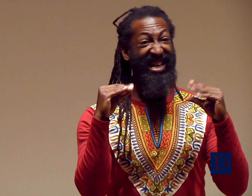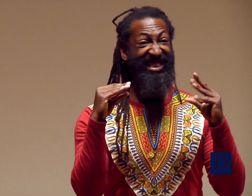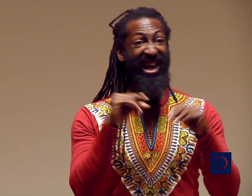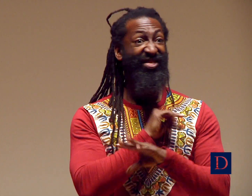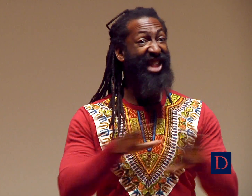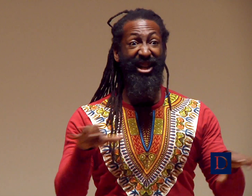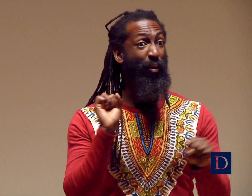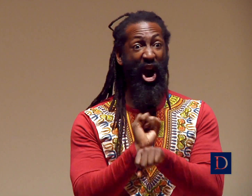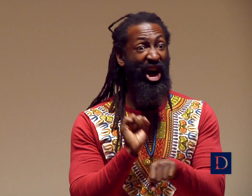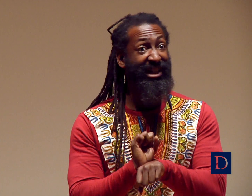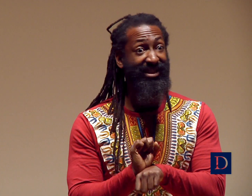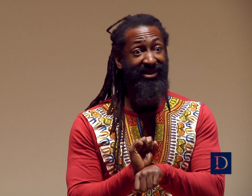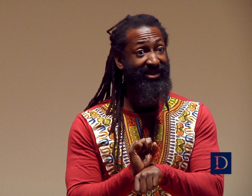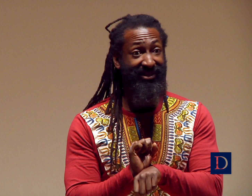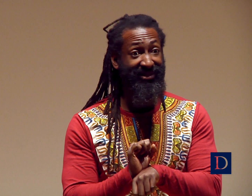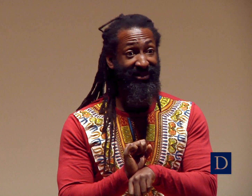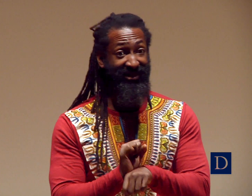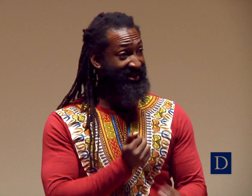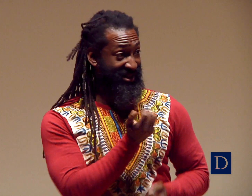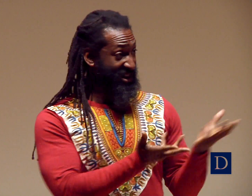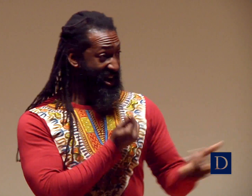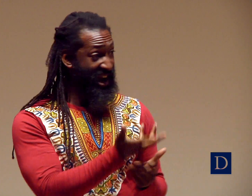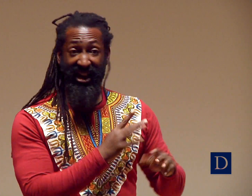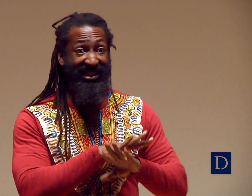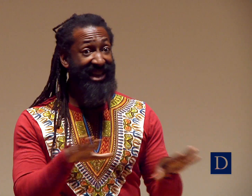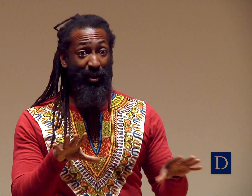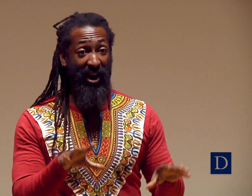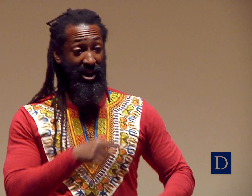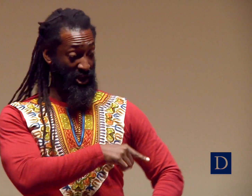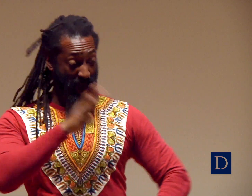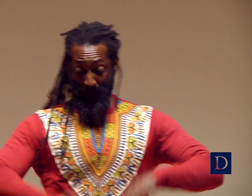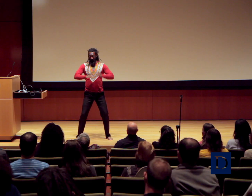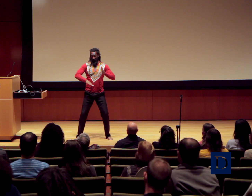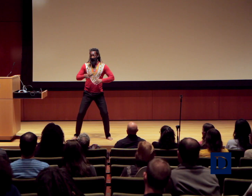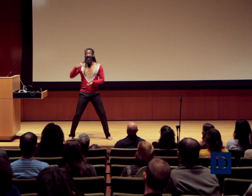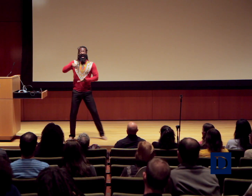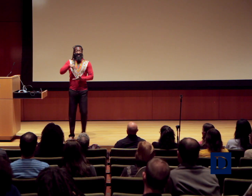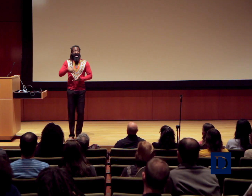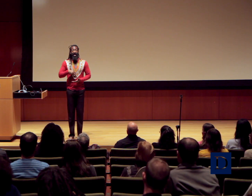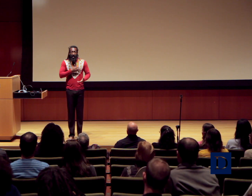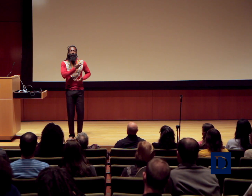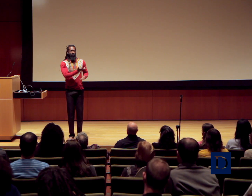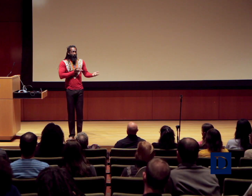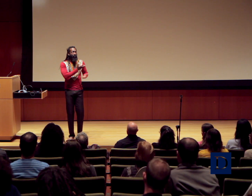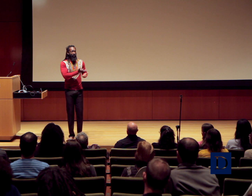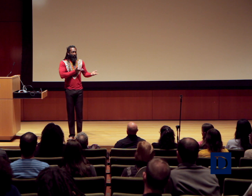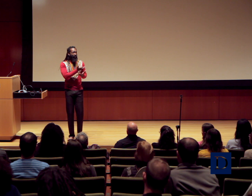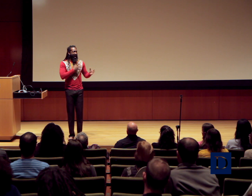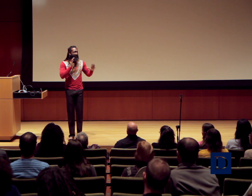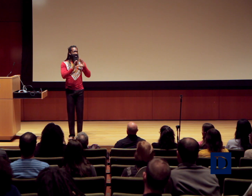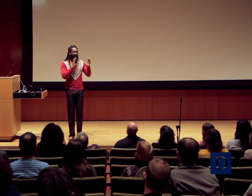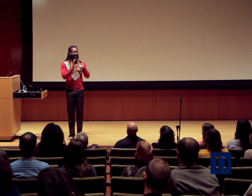Then it was like this. There was no work. It didn’t matter, we could communicate. She would drum and I would dance, and that was our communication.